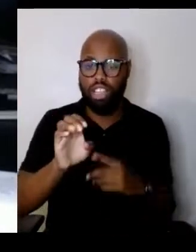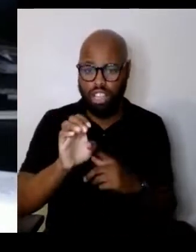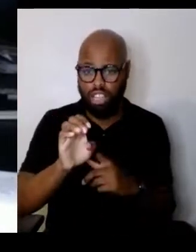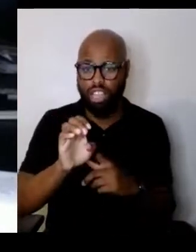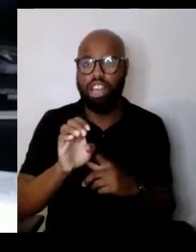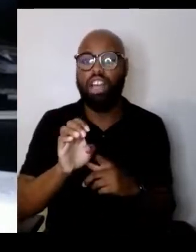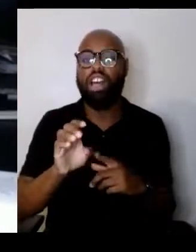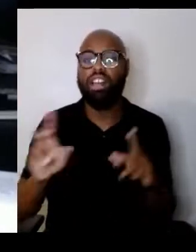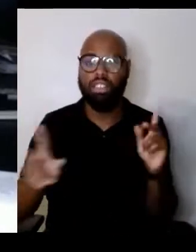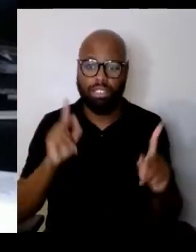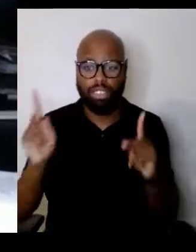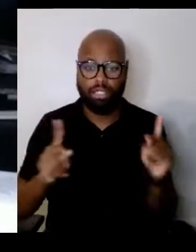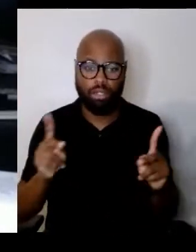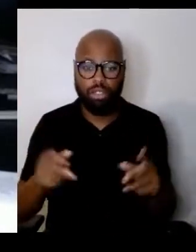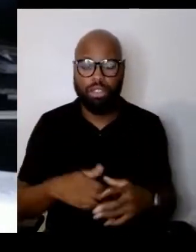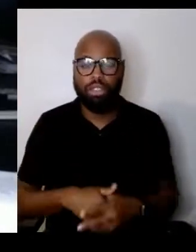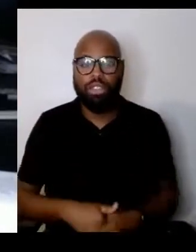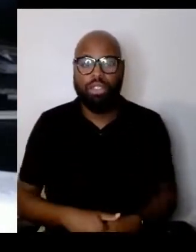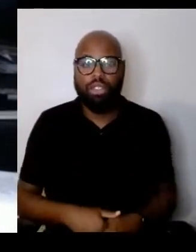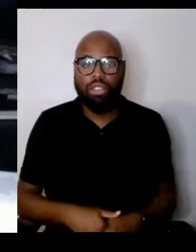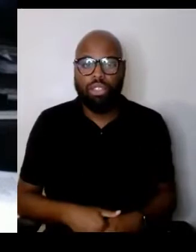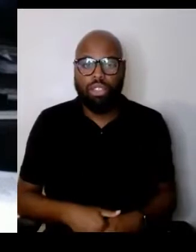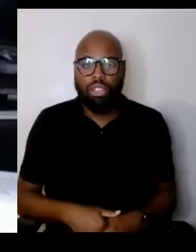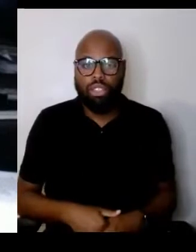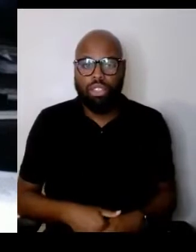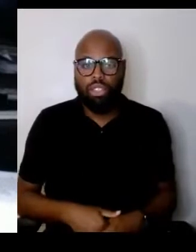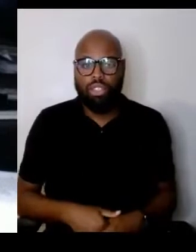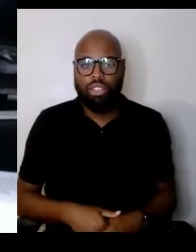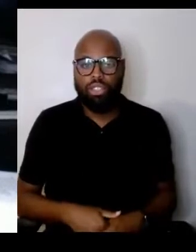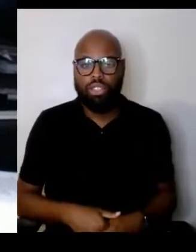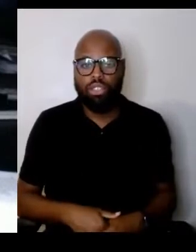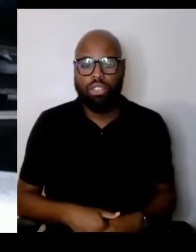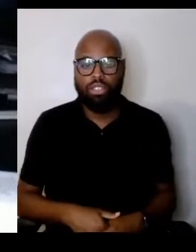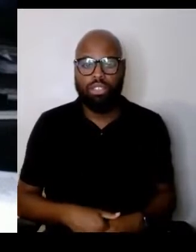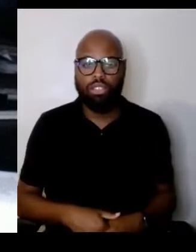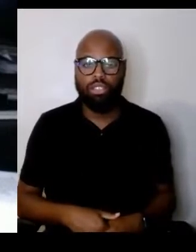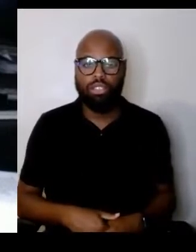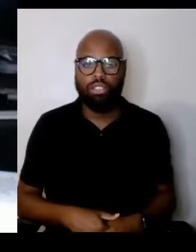I mean it's not that